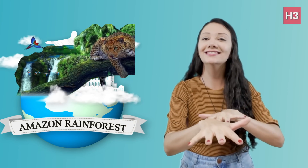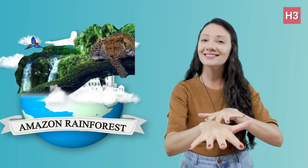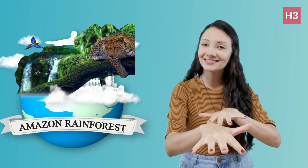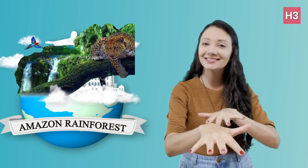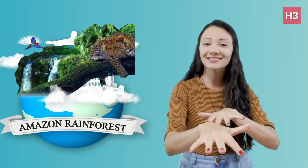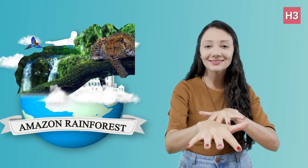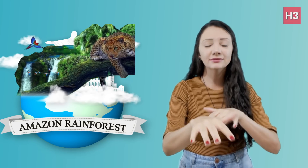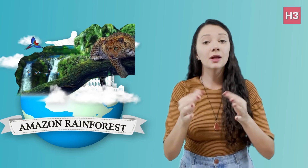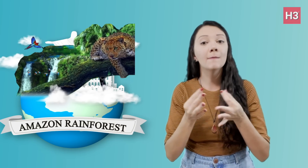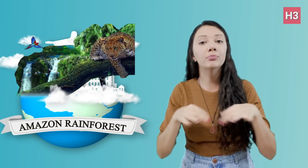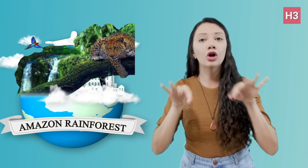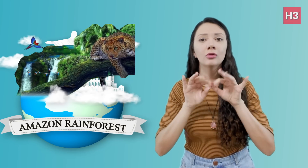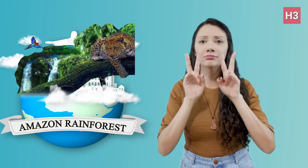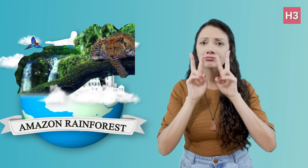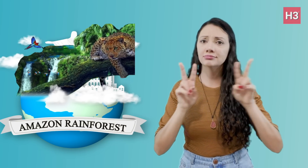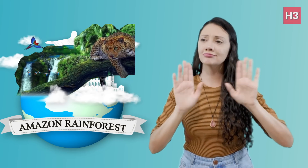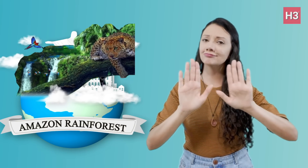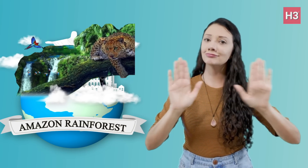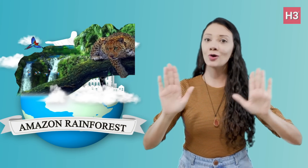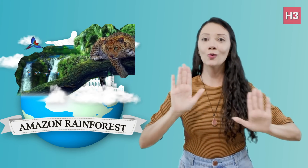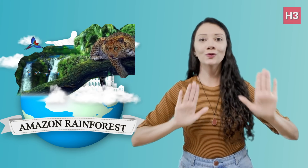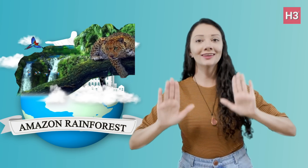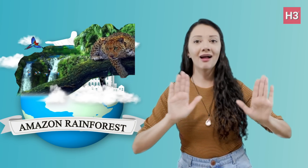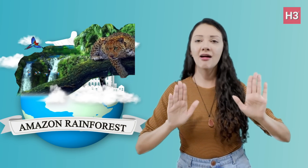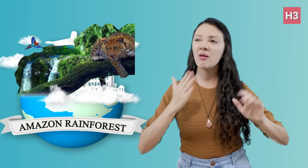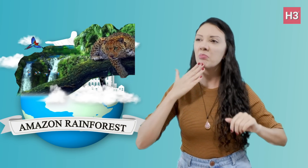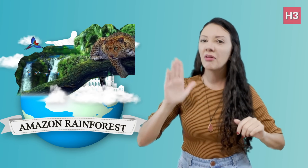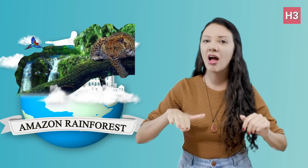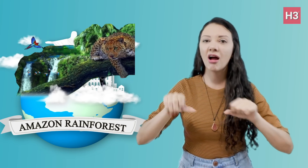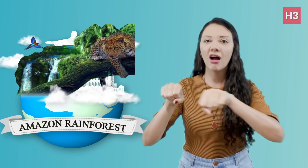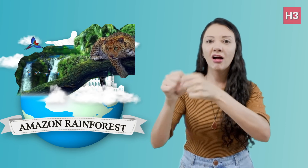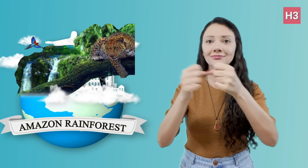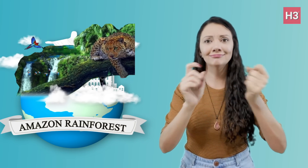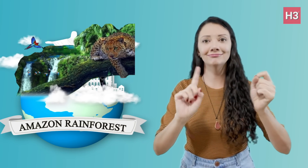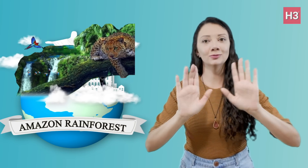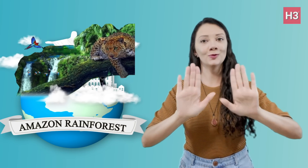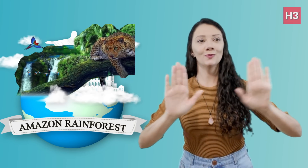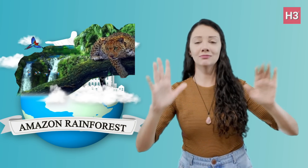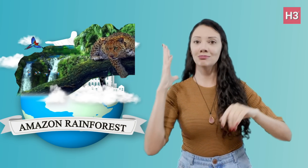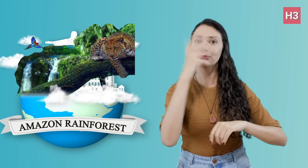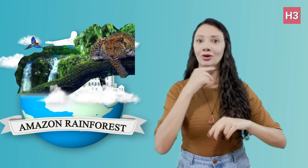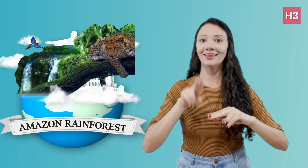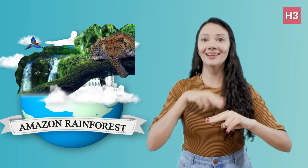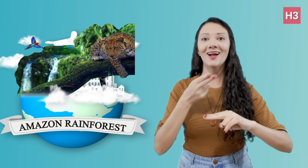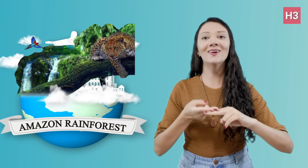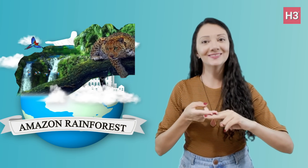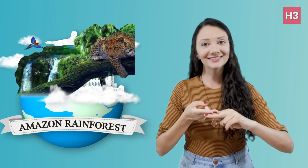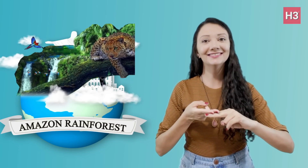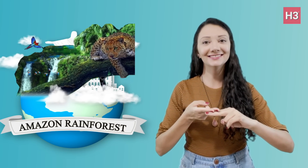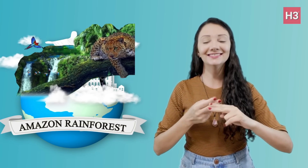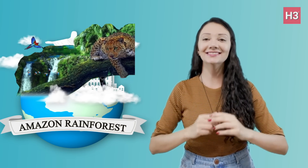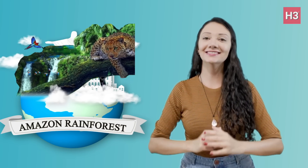which brings revenue to help preserve the rainforests.